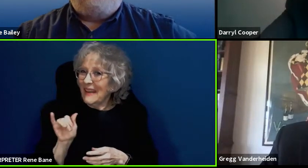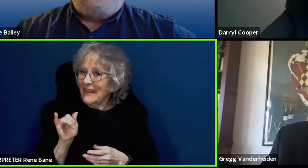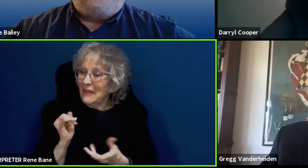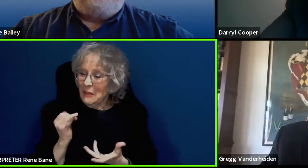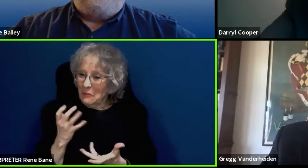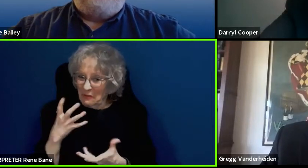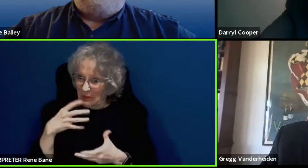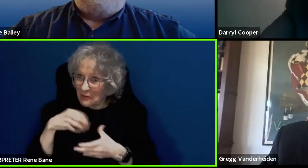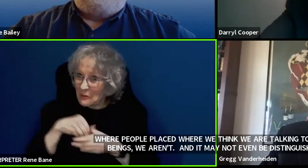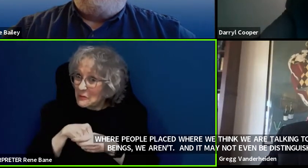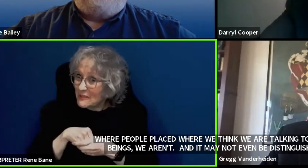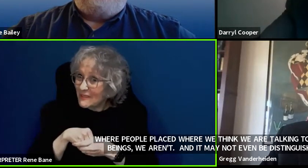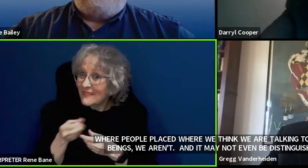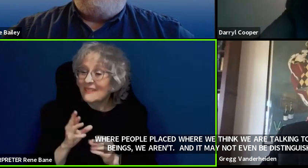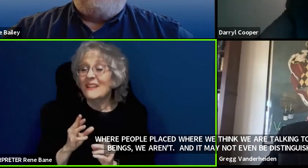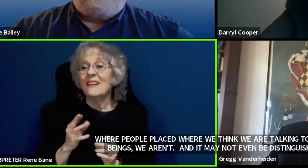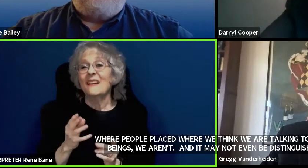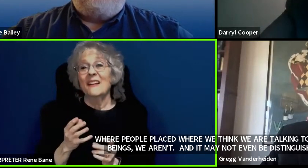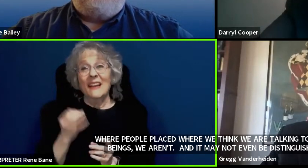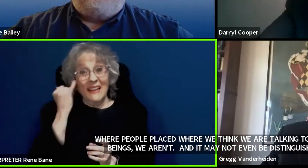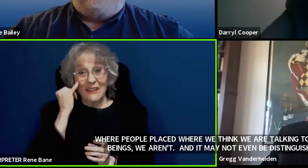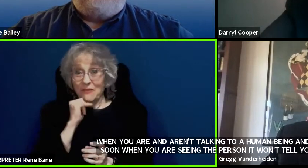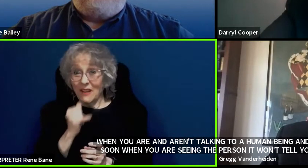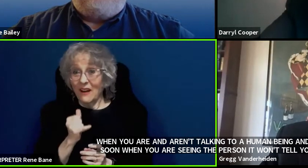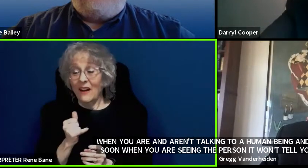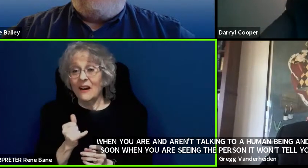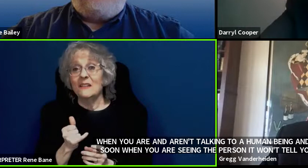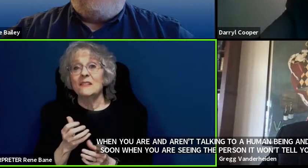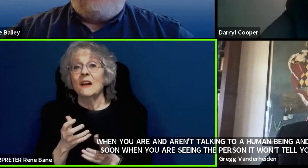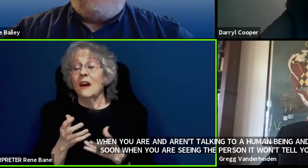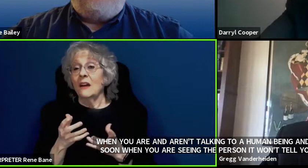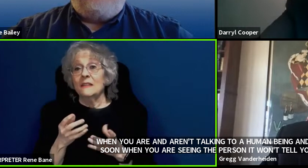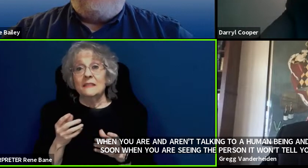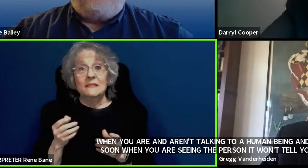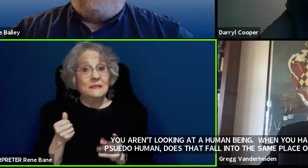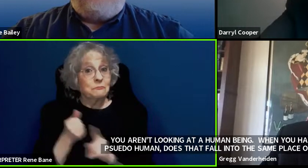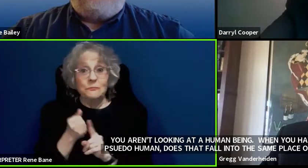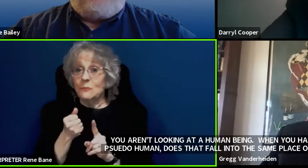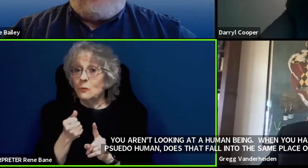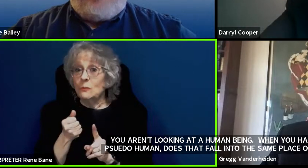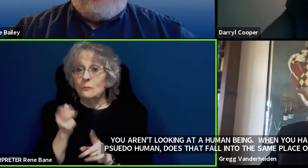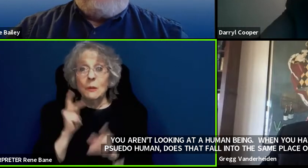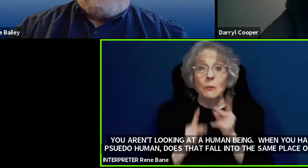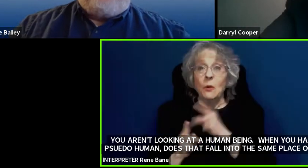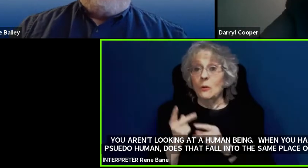rapidly going to be a whole bunch of the world that is going to drop out of accessibility.